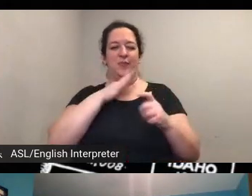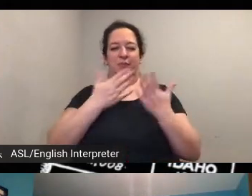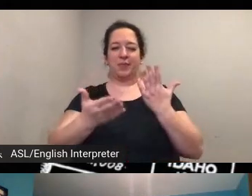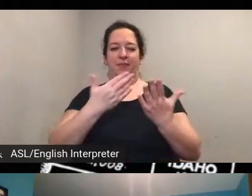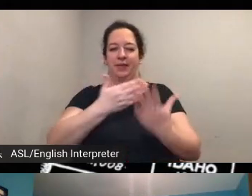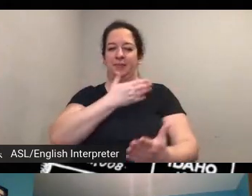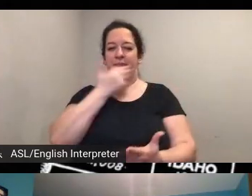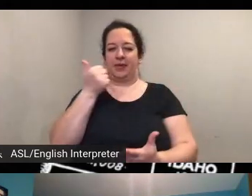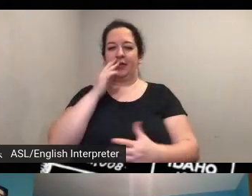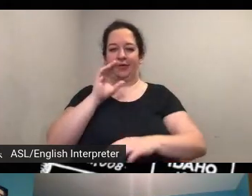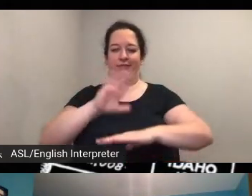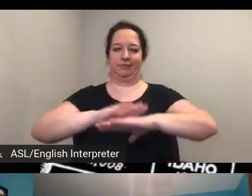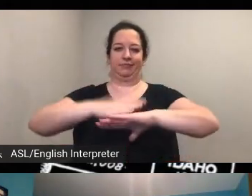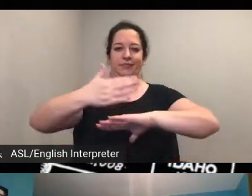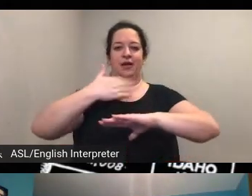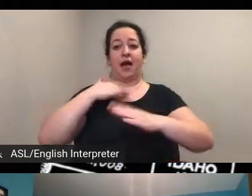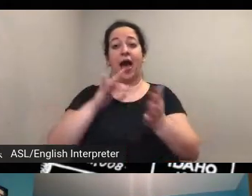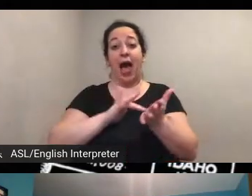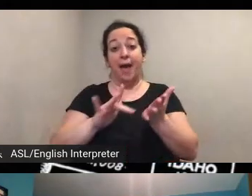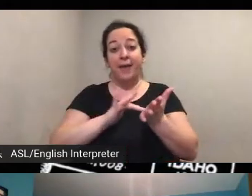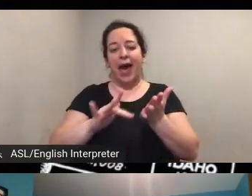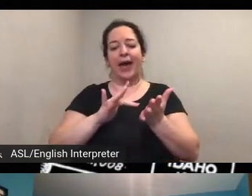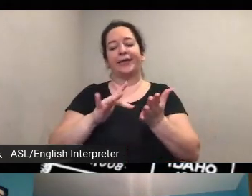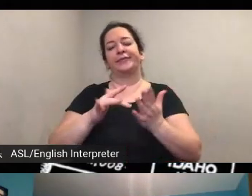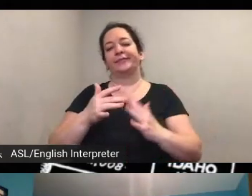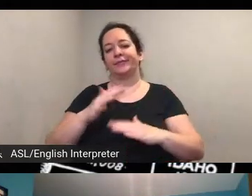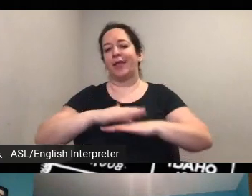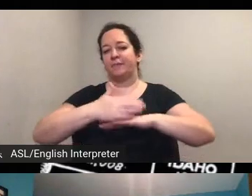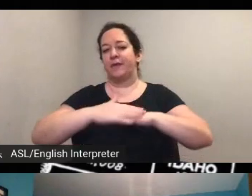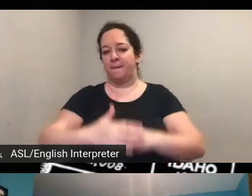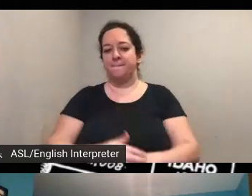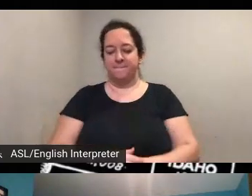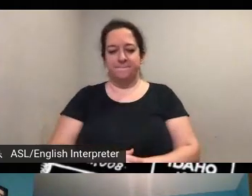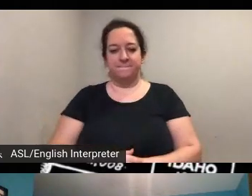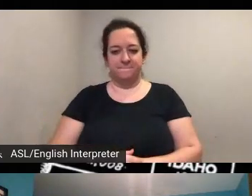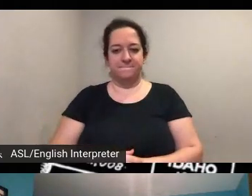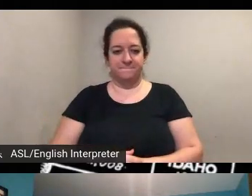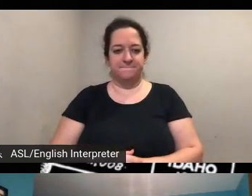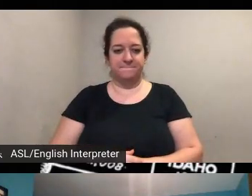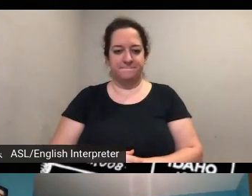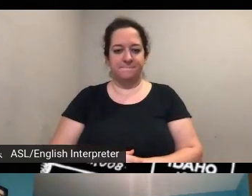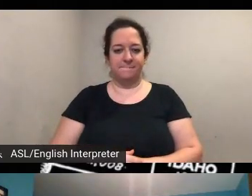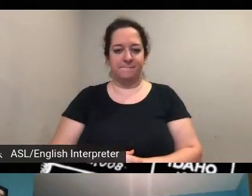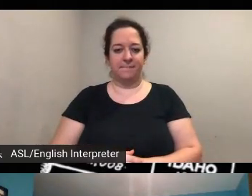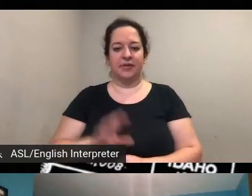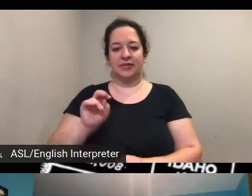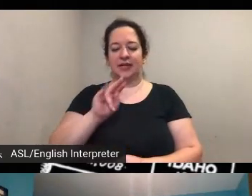working with like an ipad but yes yep okay good to know um